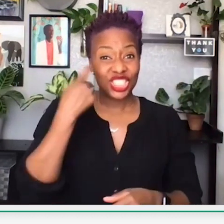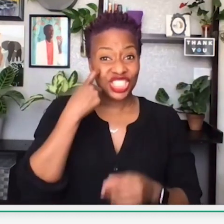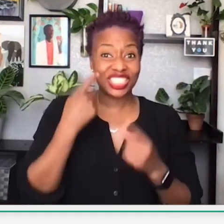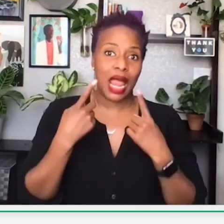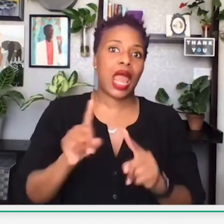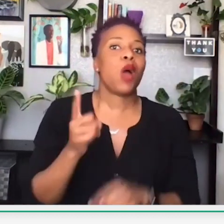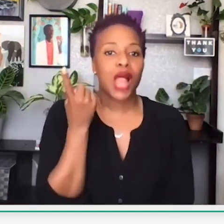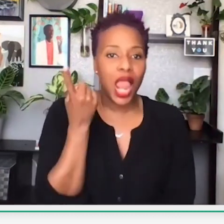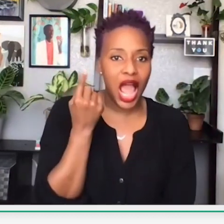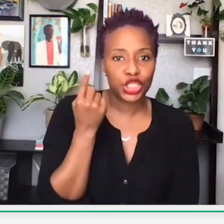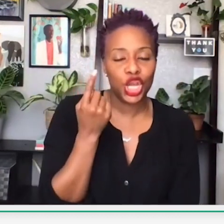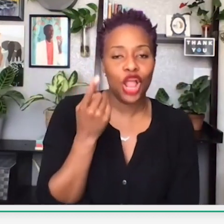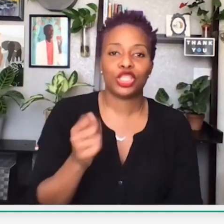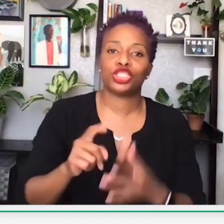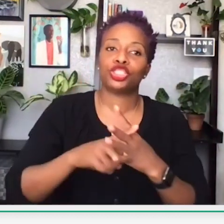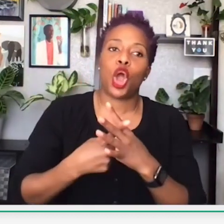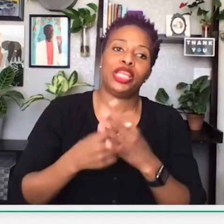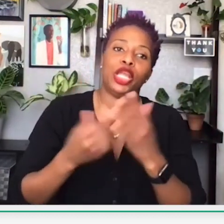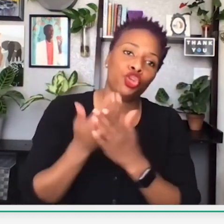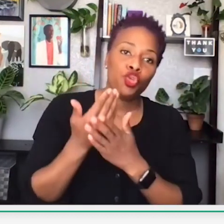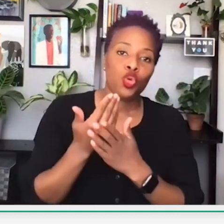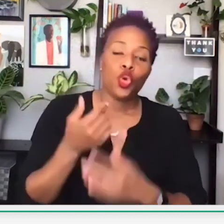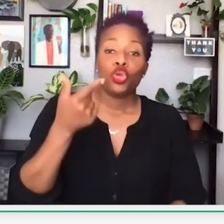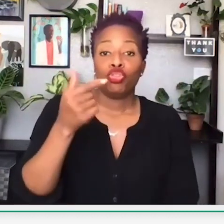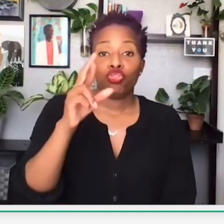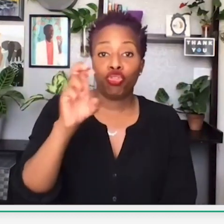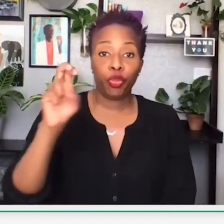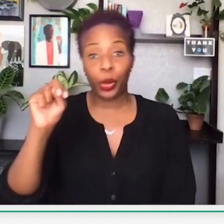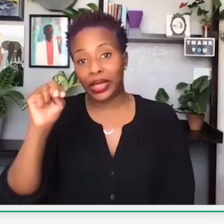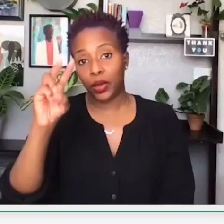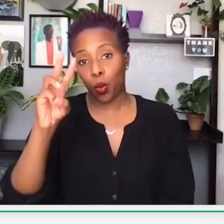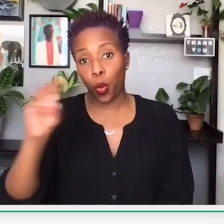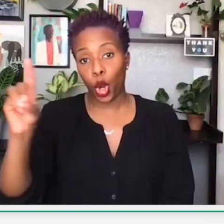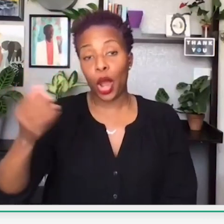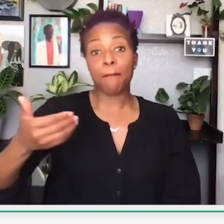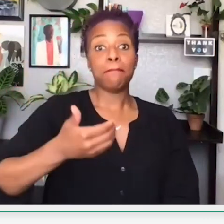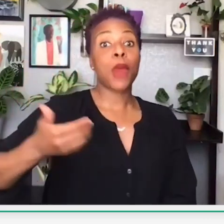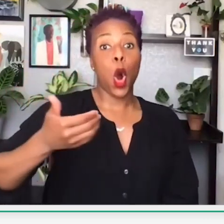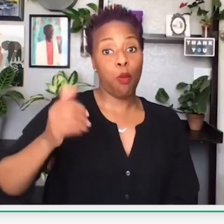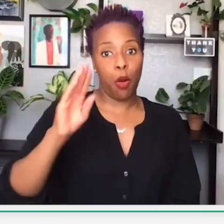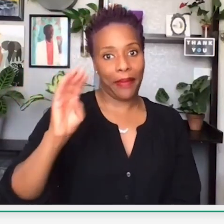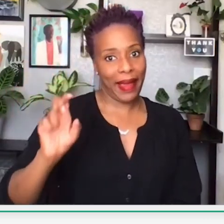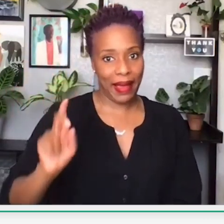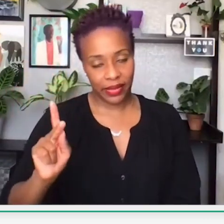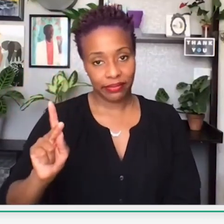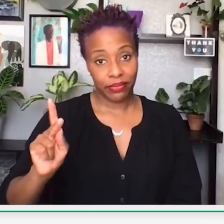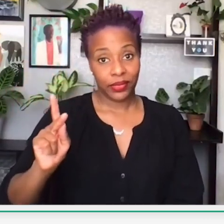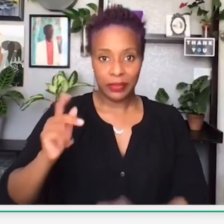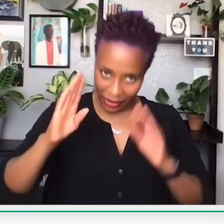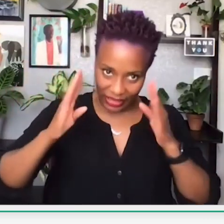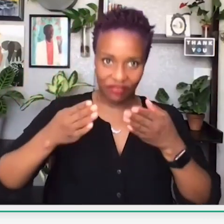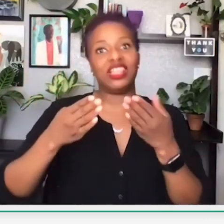encourage and drive their community. And they announced last year that Greenwood would